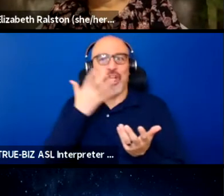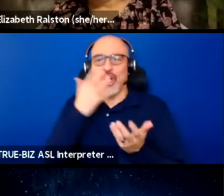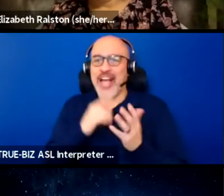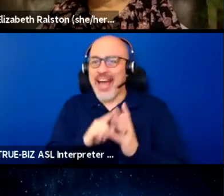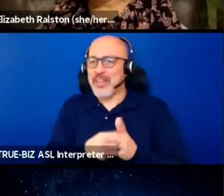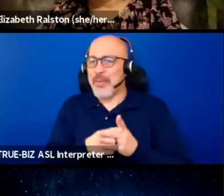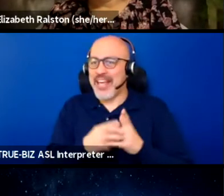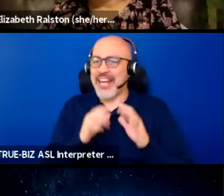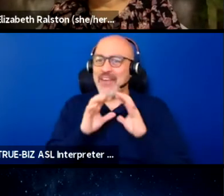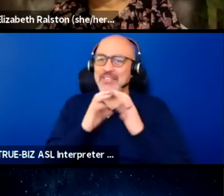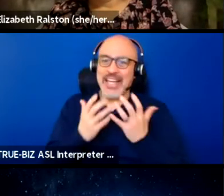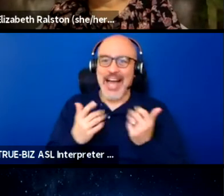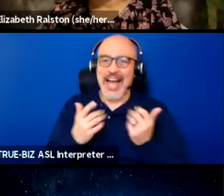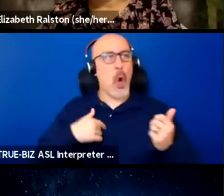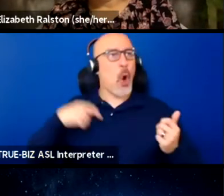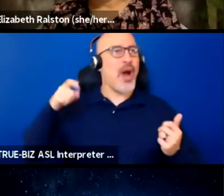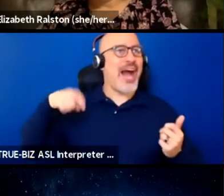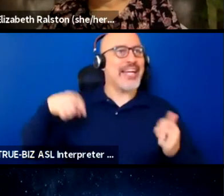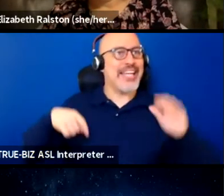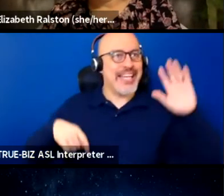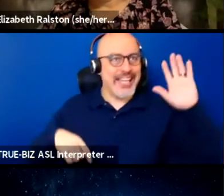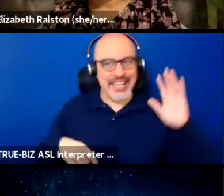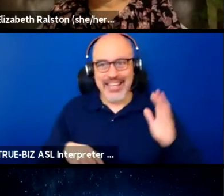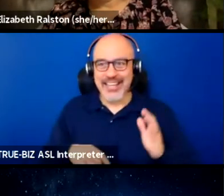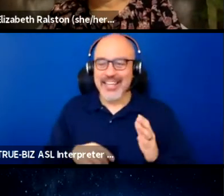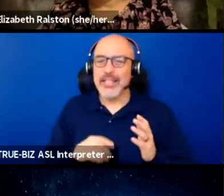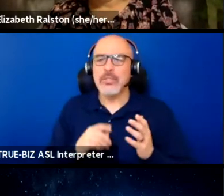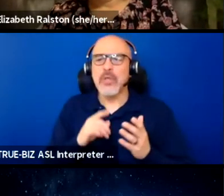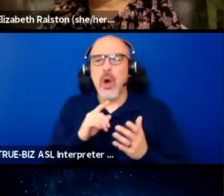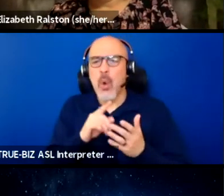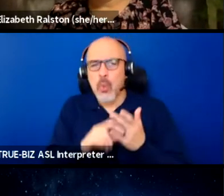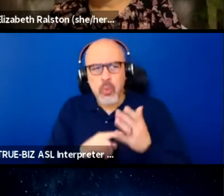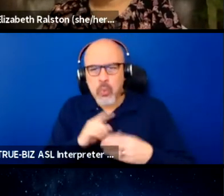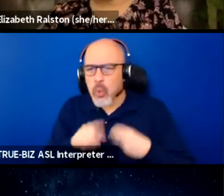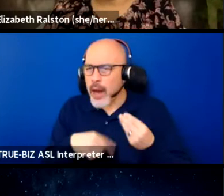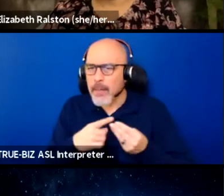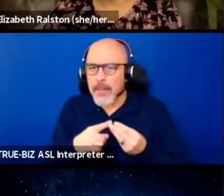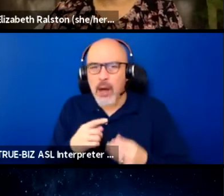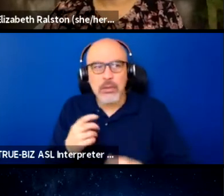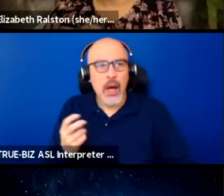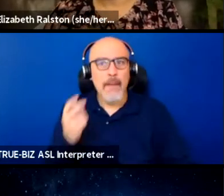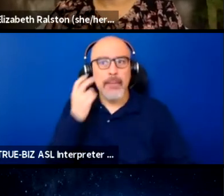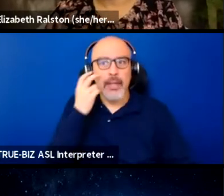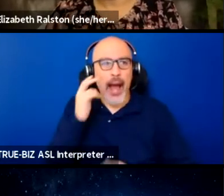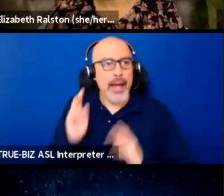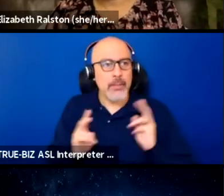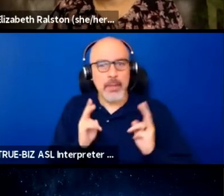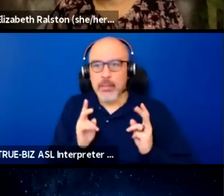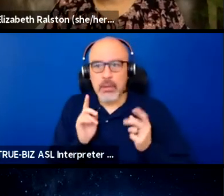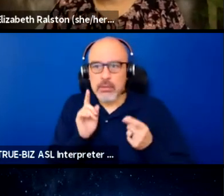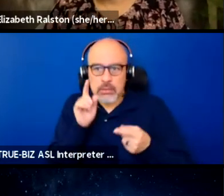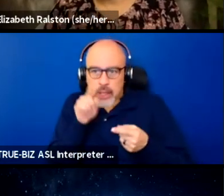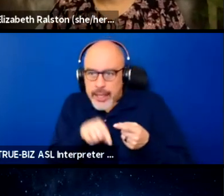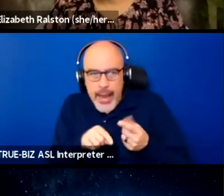and so what about people who are blind, so like, they can't, they won't be able to know what you look like.